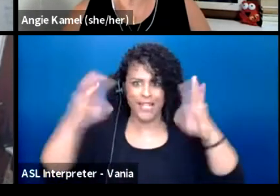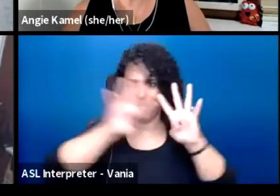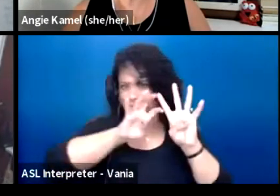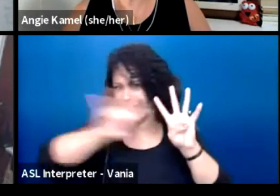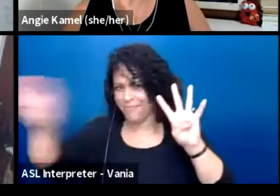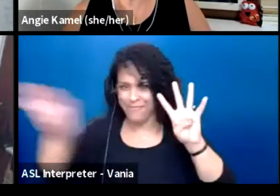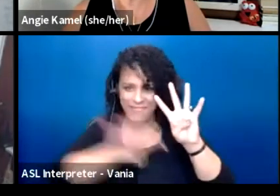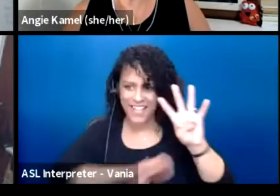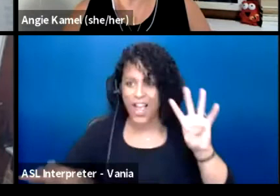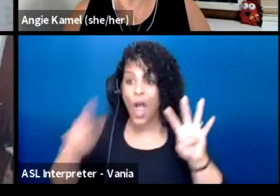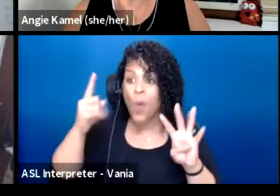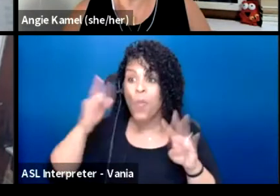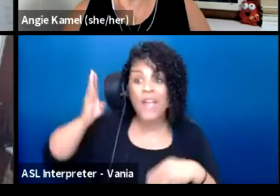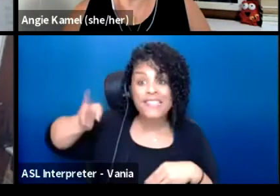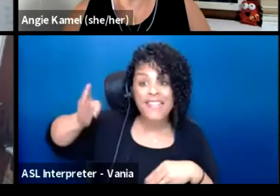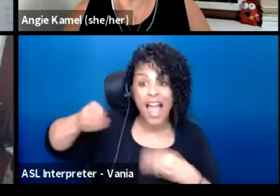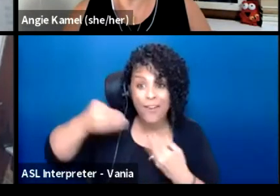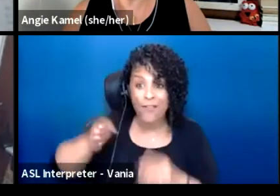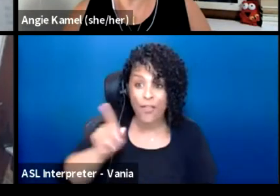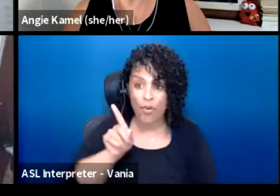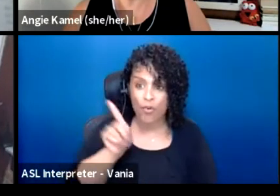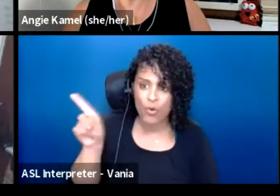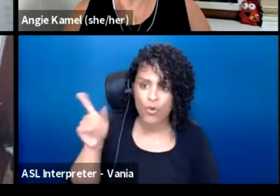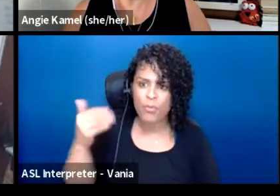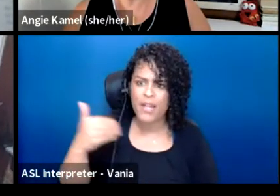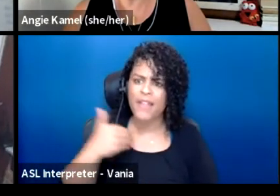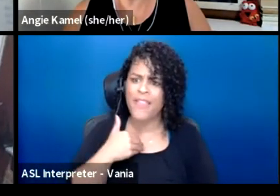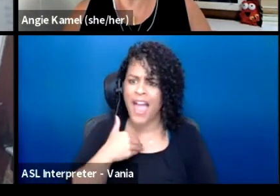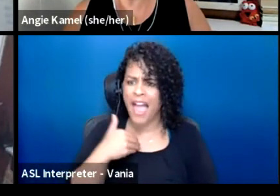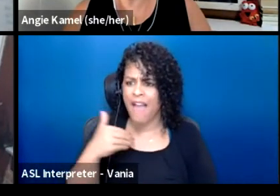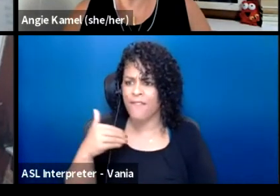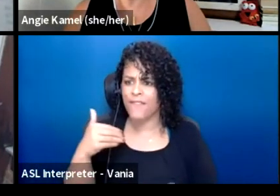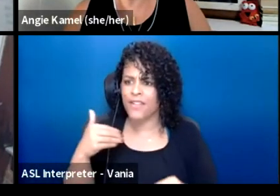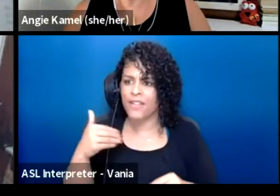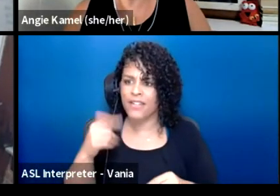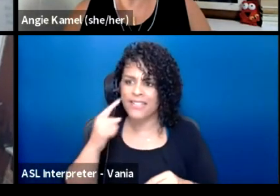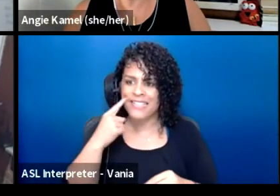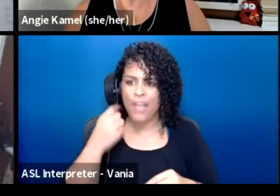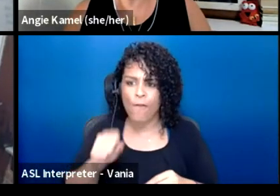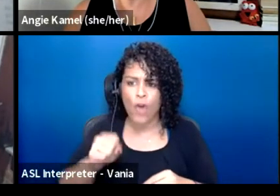Additionally, on one side of the room, there is a silver and purple curtain.